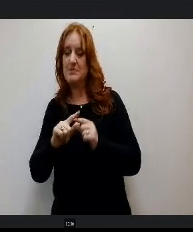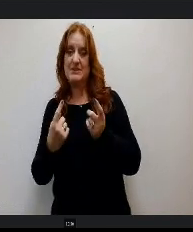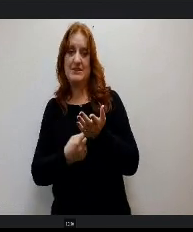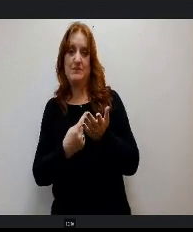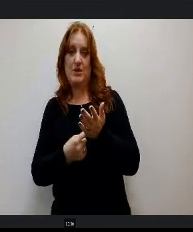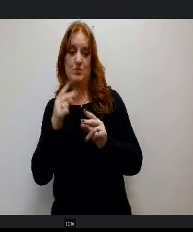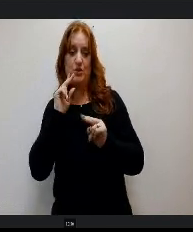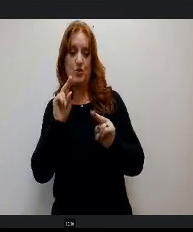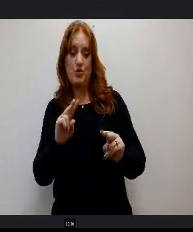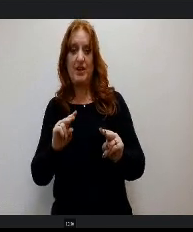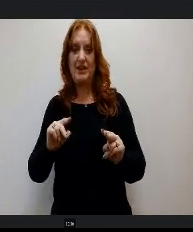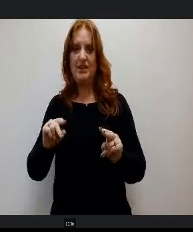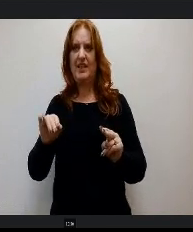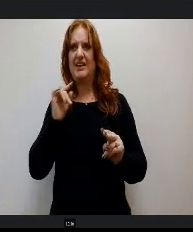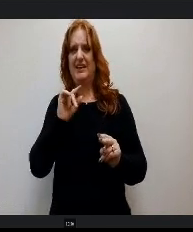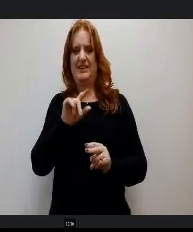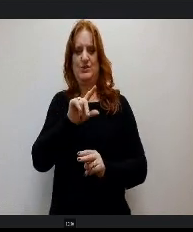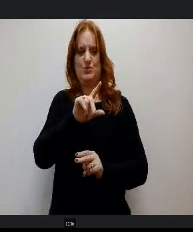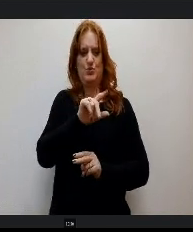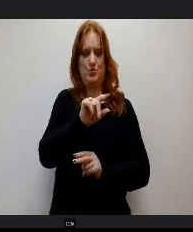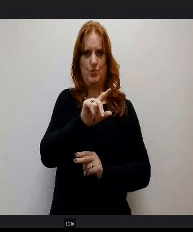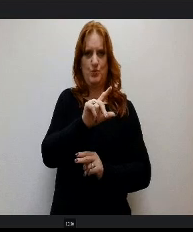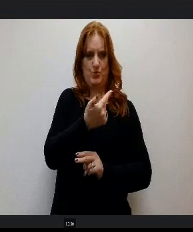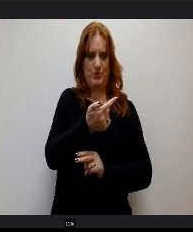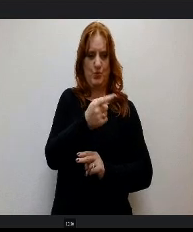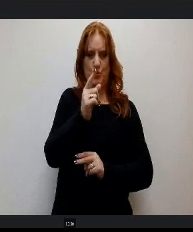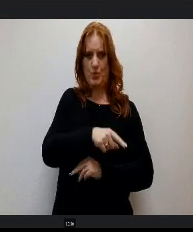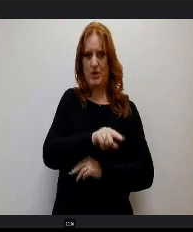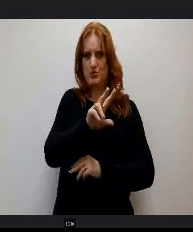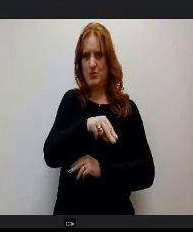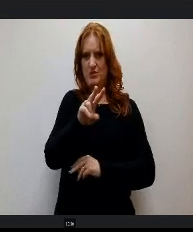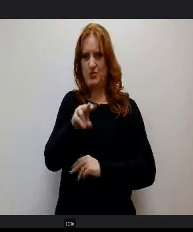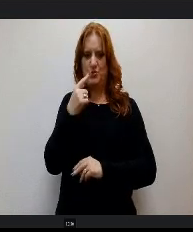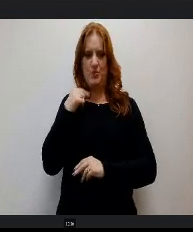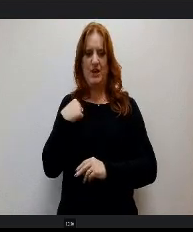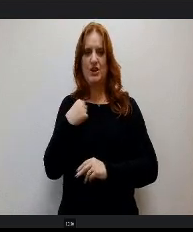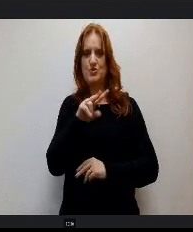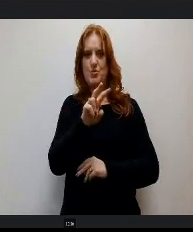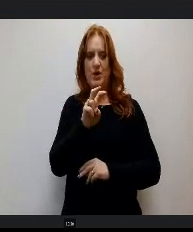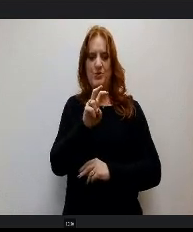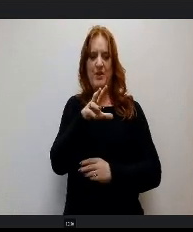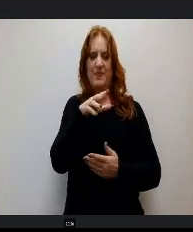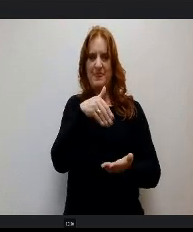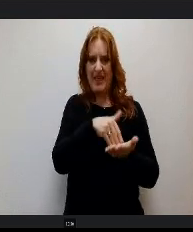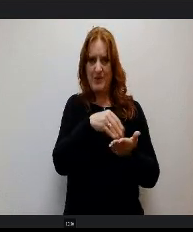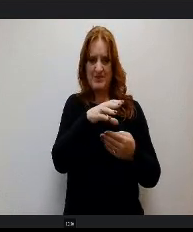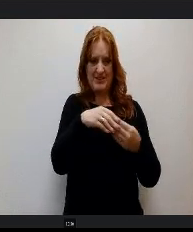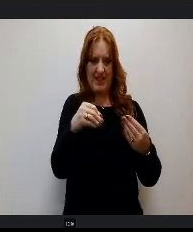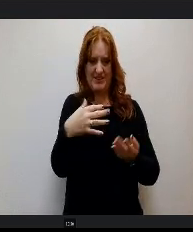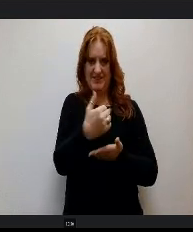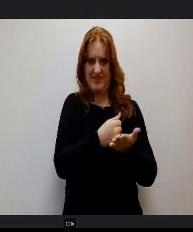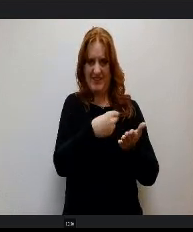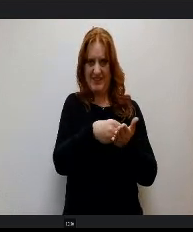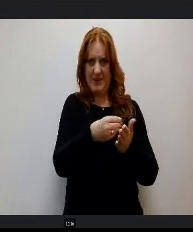time like in 2122 we only had $200,000 of income, then it spiked in 2220